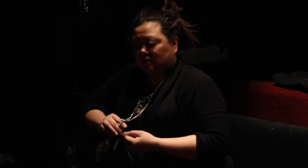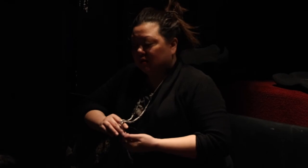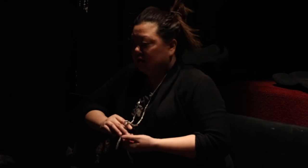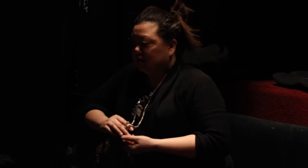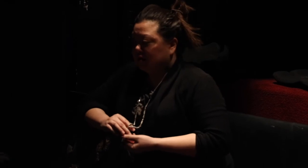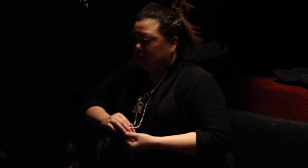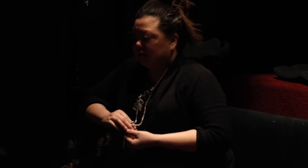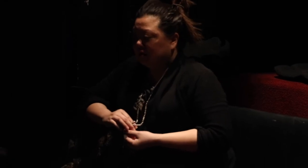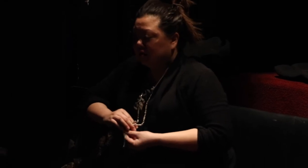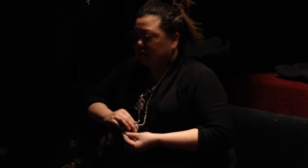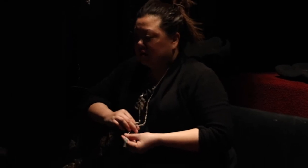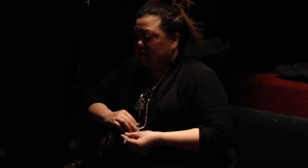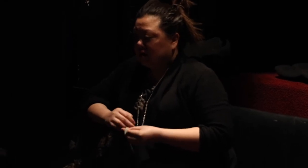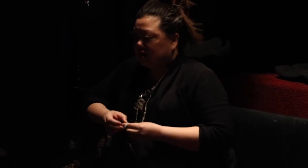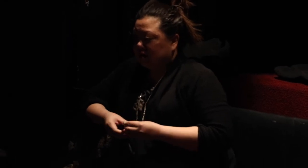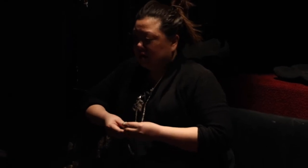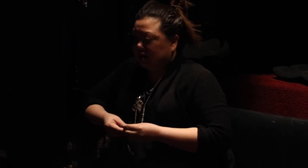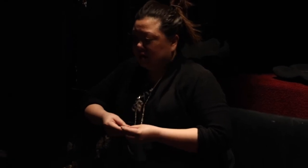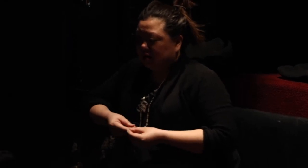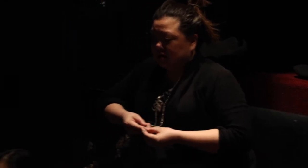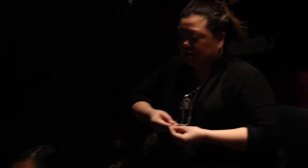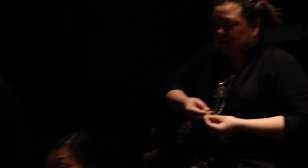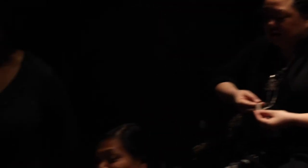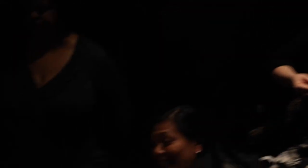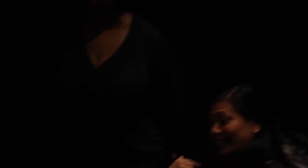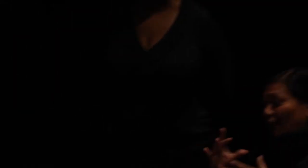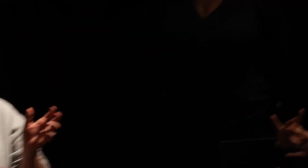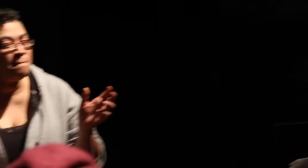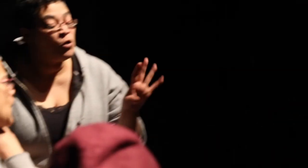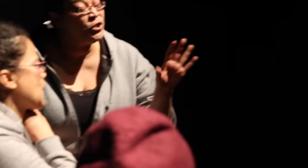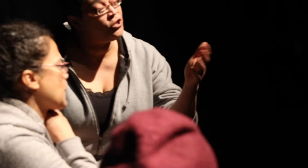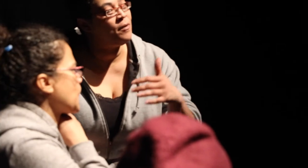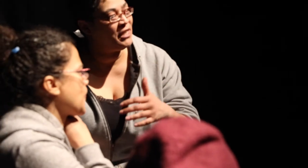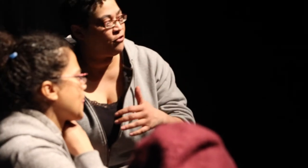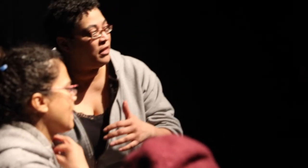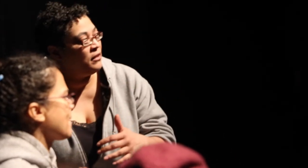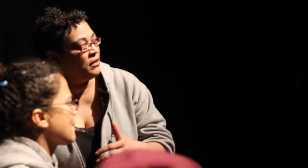Sorry, just that makes me feel like that moment should come later then. Maybe.